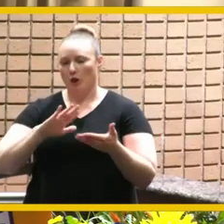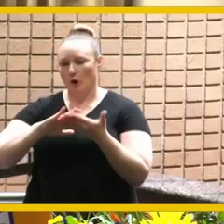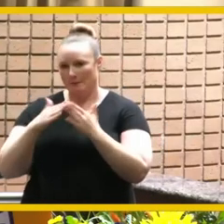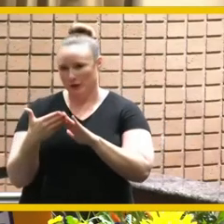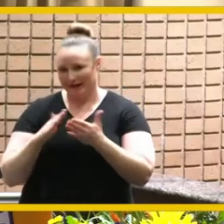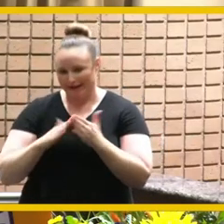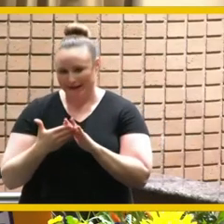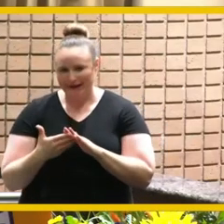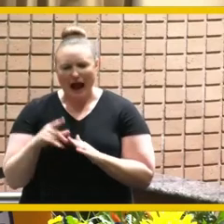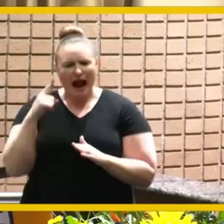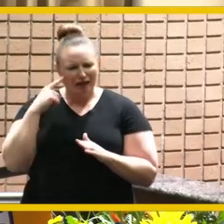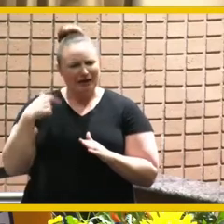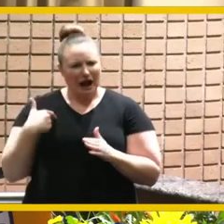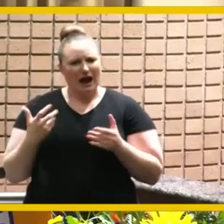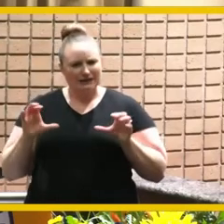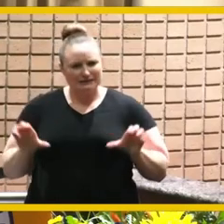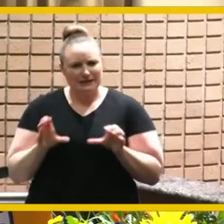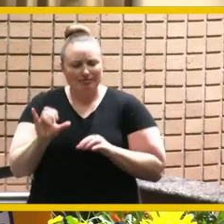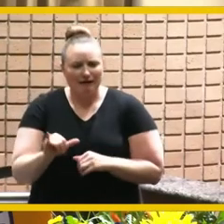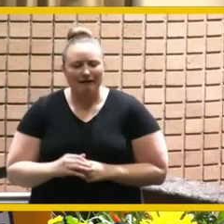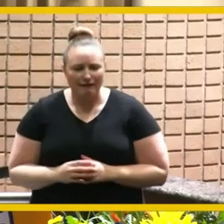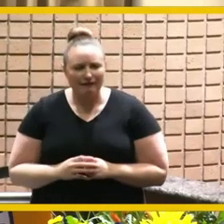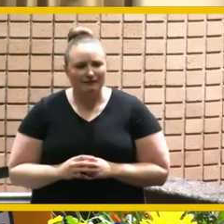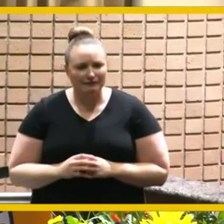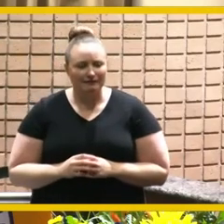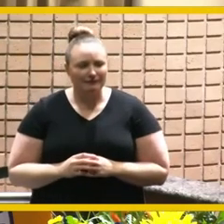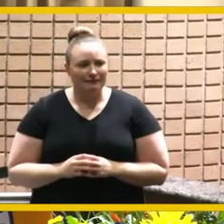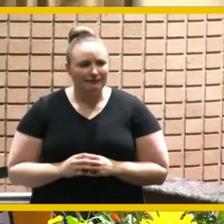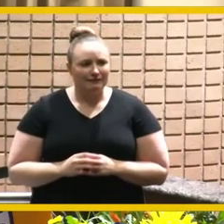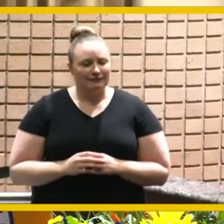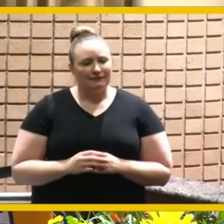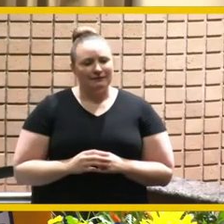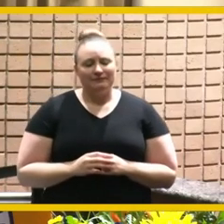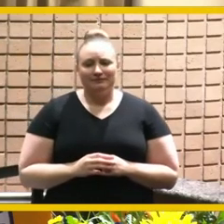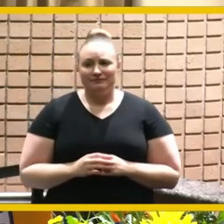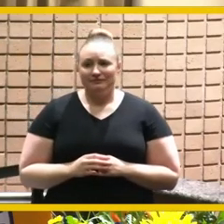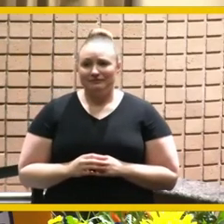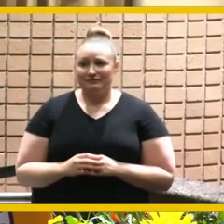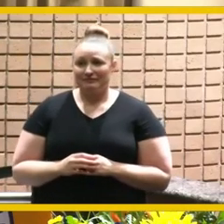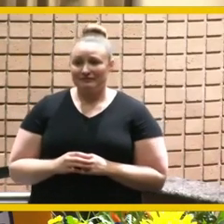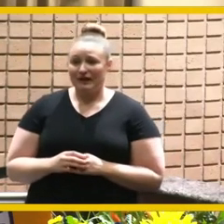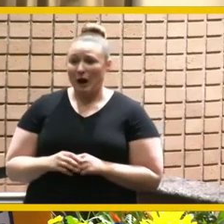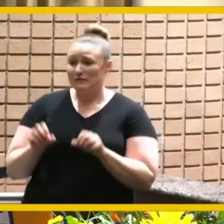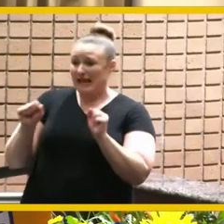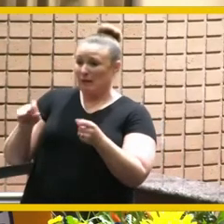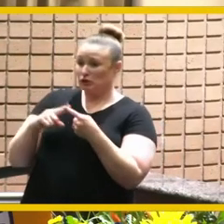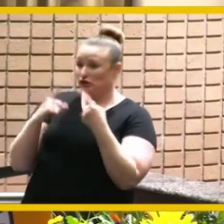i've done that um and that was again because of the incredible work of all the departments